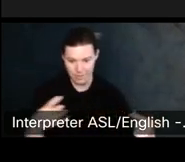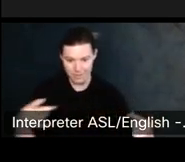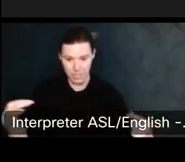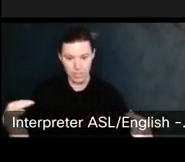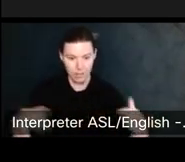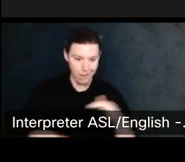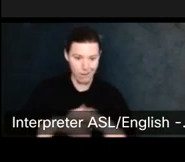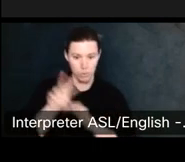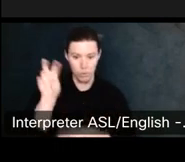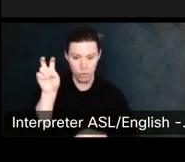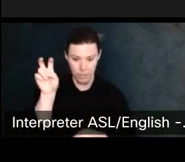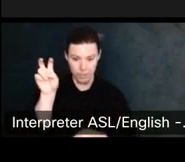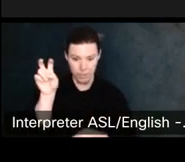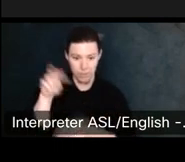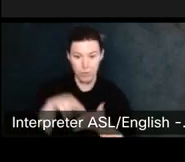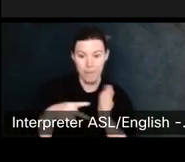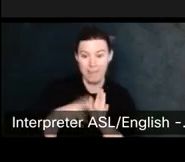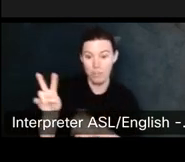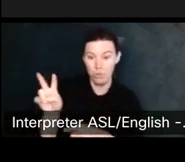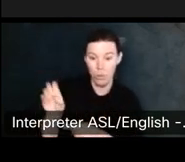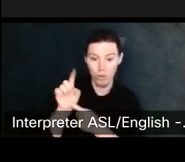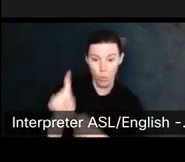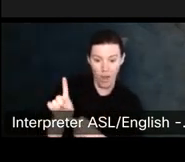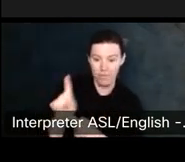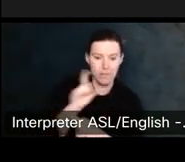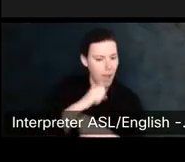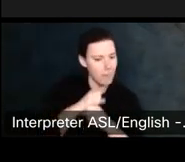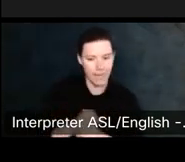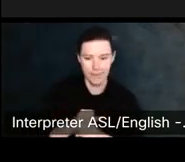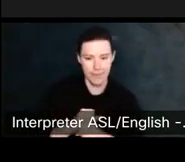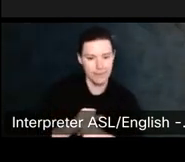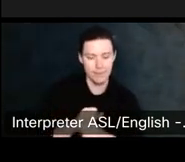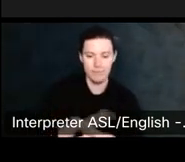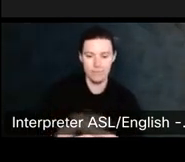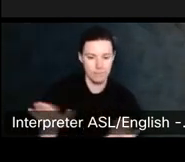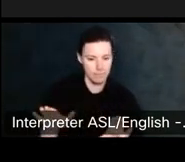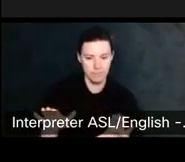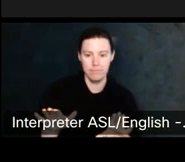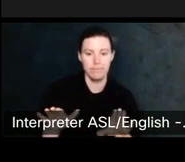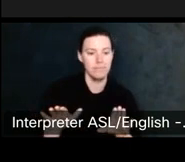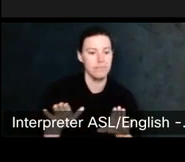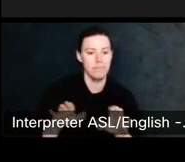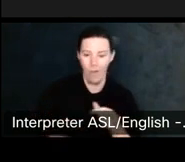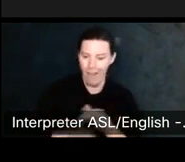Number 201 is not protected by number. 202 is not protected by far. So someone could.